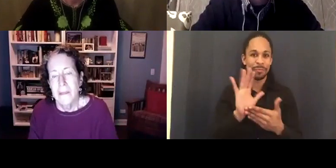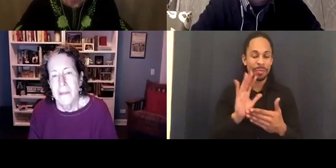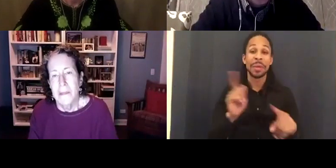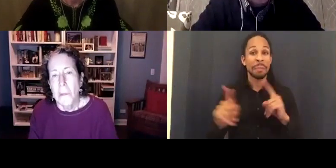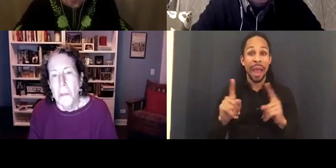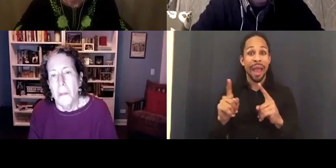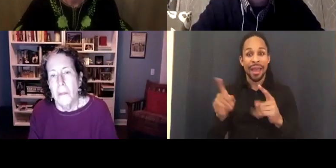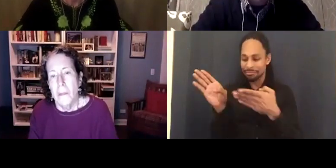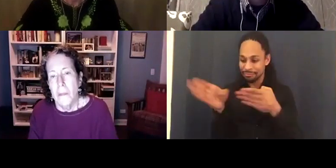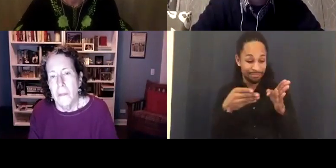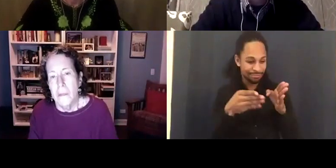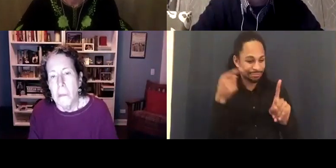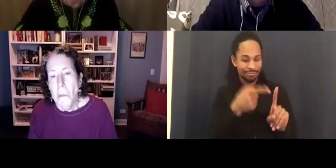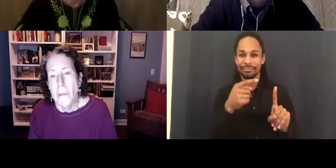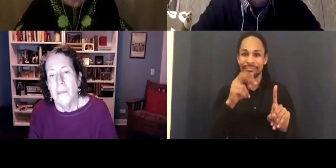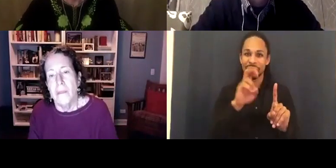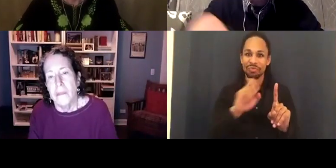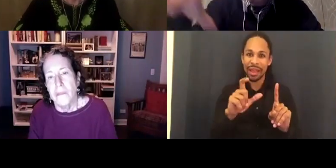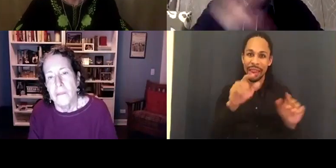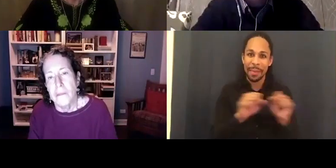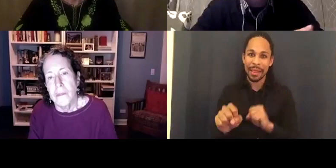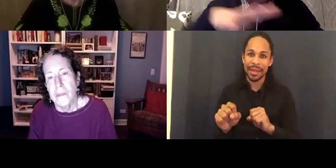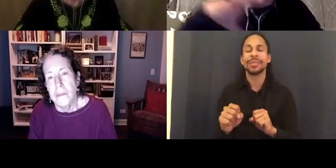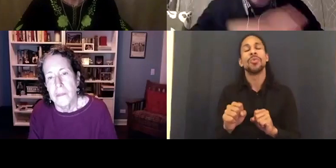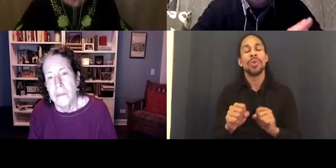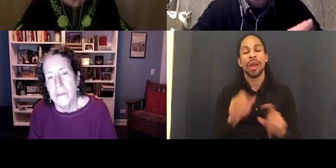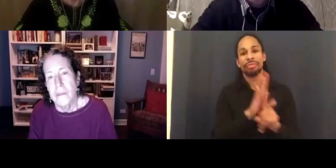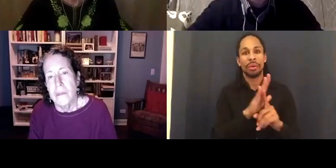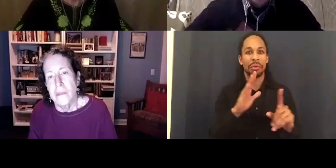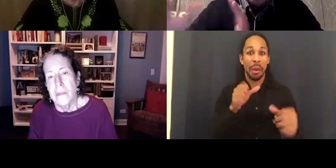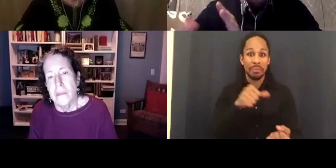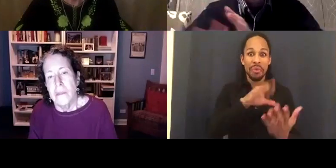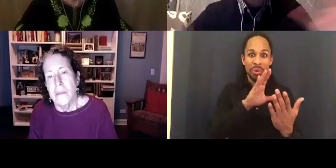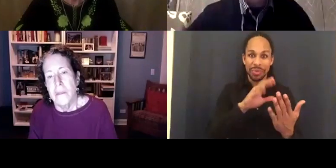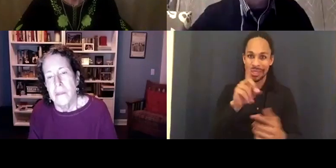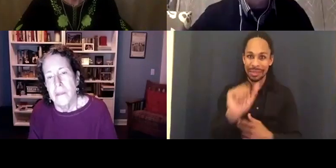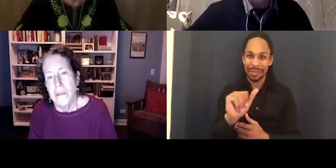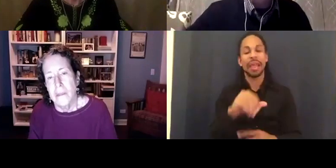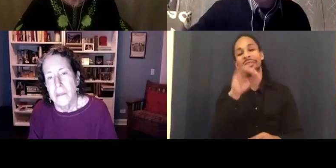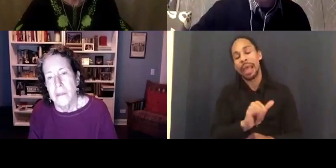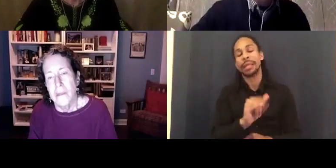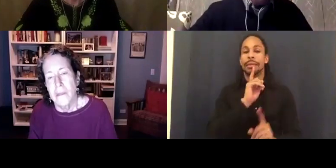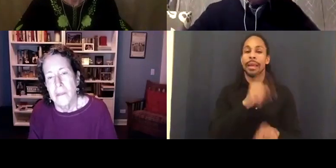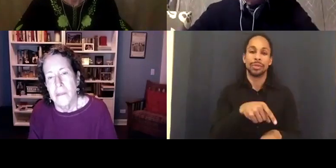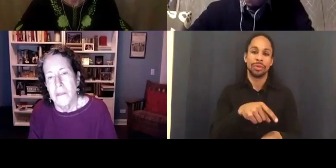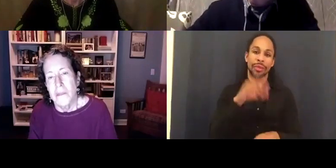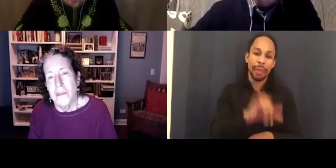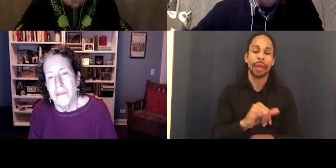are so different. Their approach to disability is exactly the answer to this film. I'm giving away the ending.